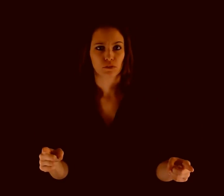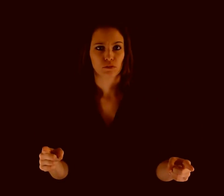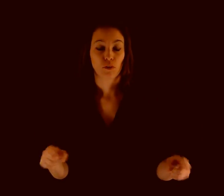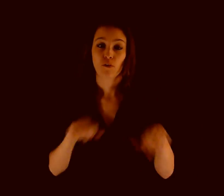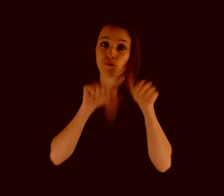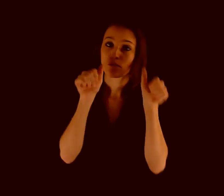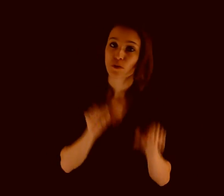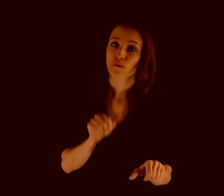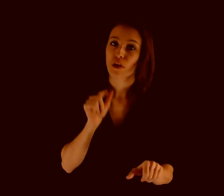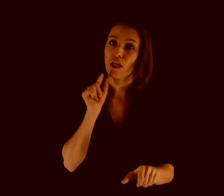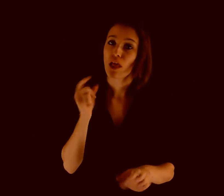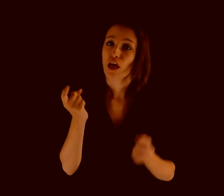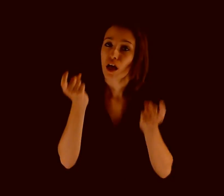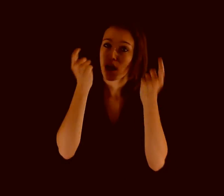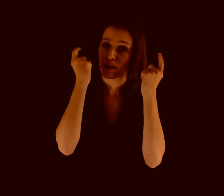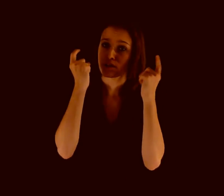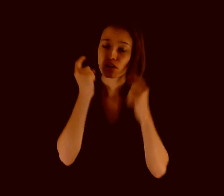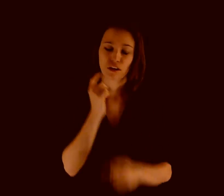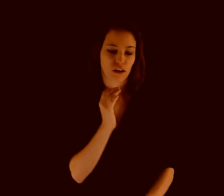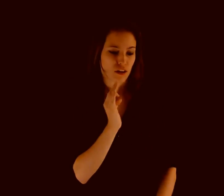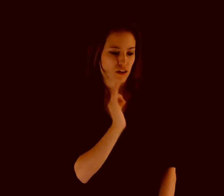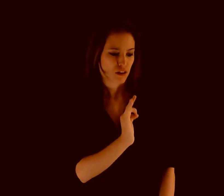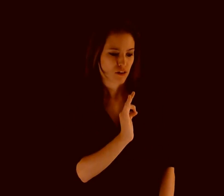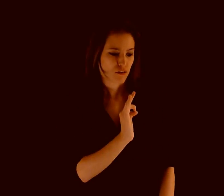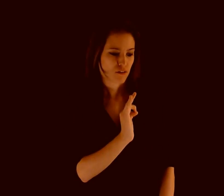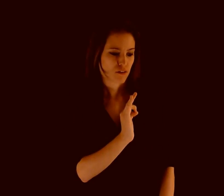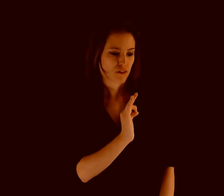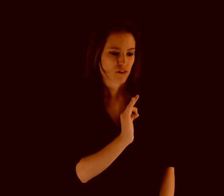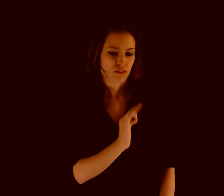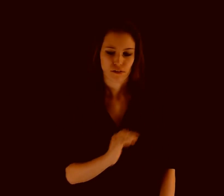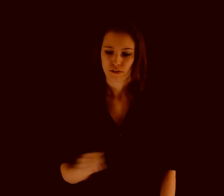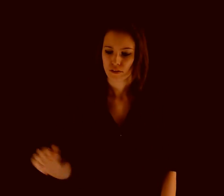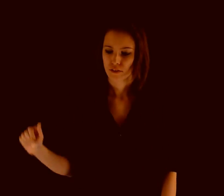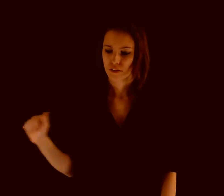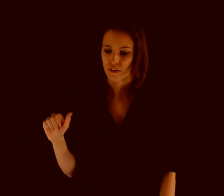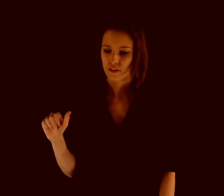SHAPE LETTER GREEK F S Shaped like the Greek letters F and S